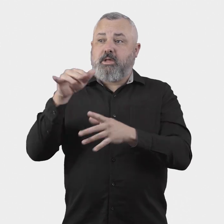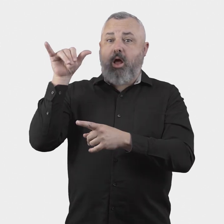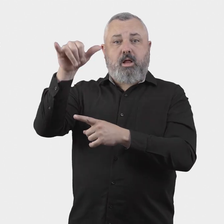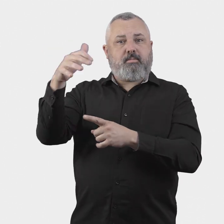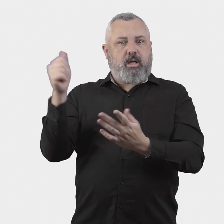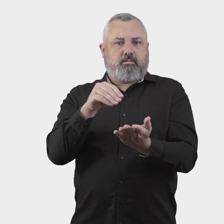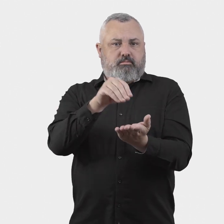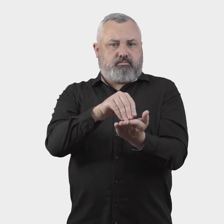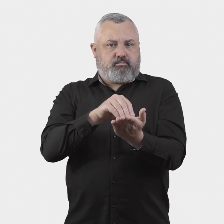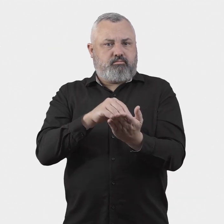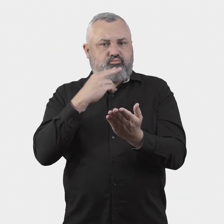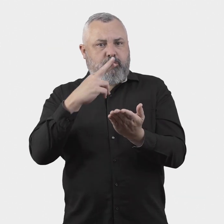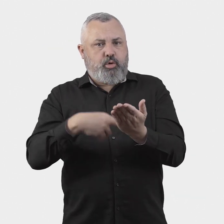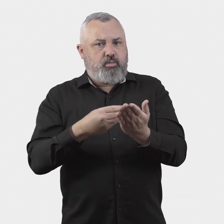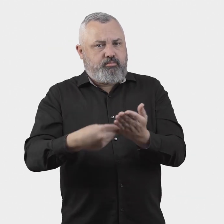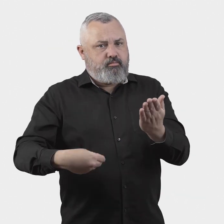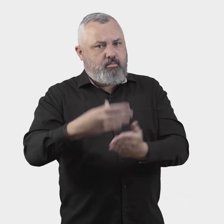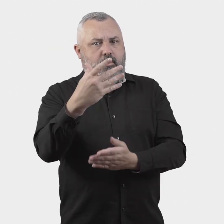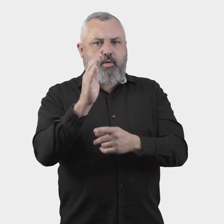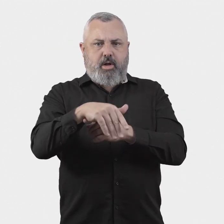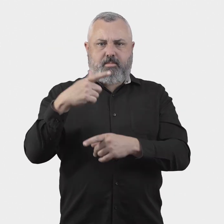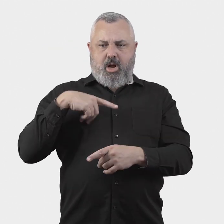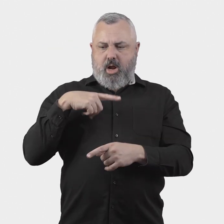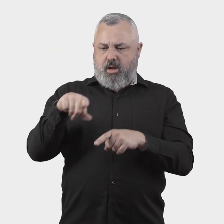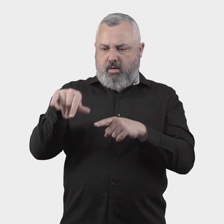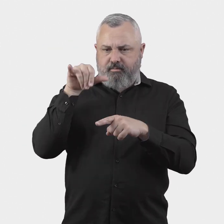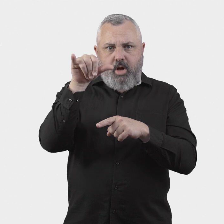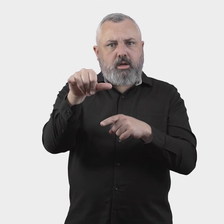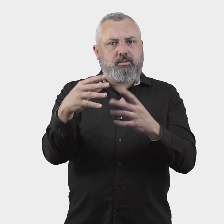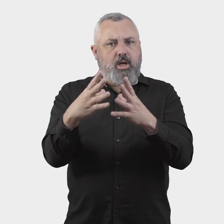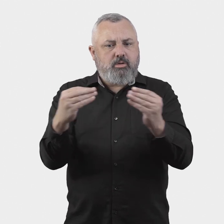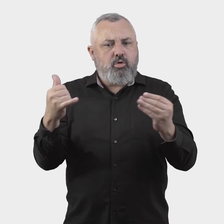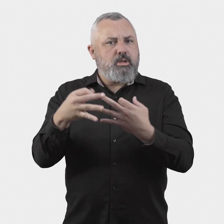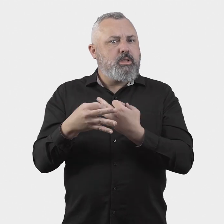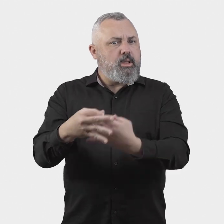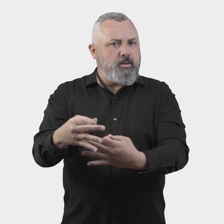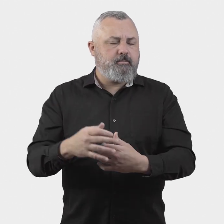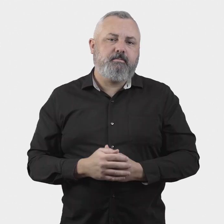delayed and cancelled flights.